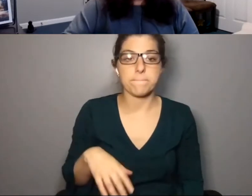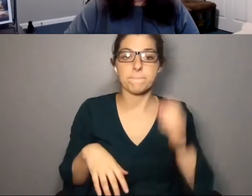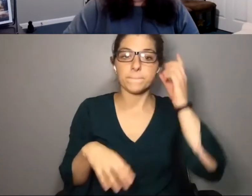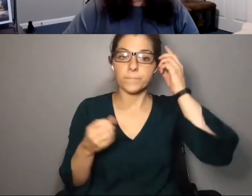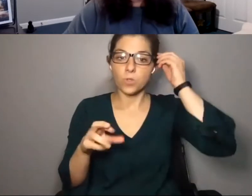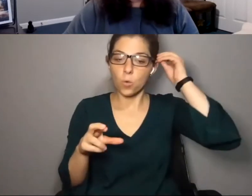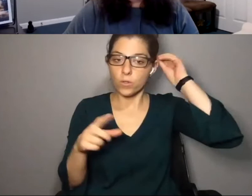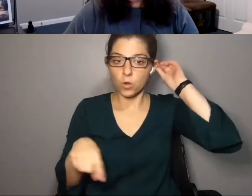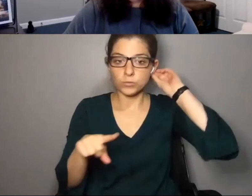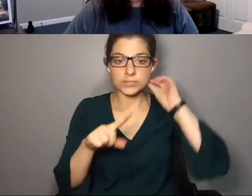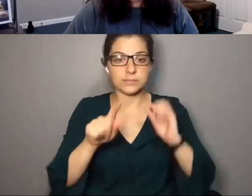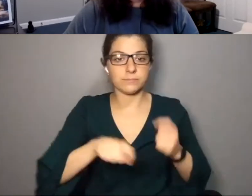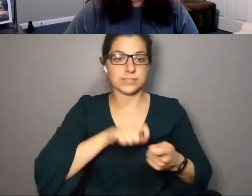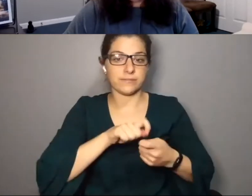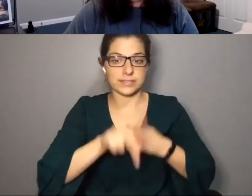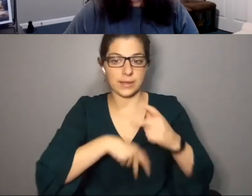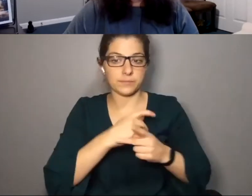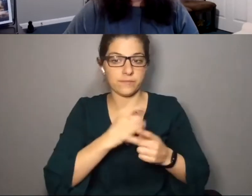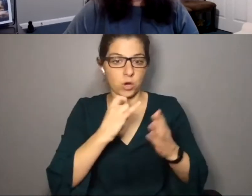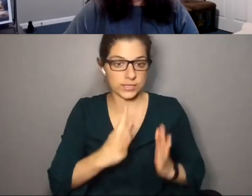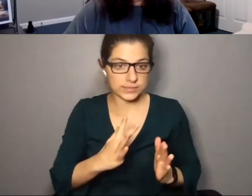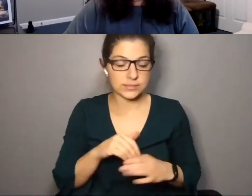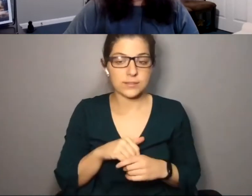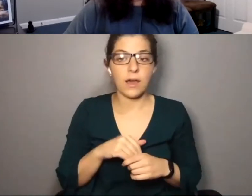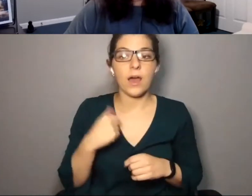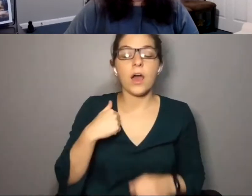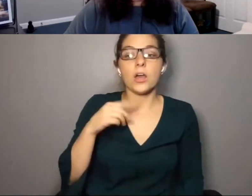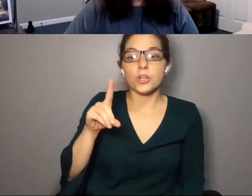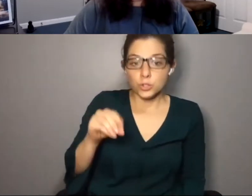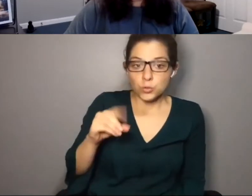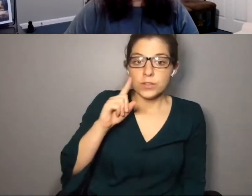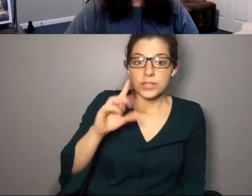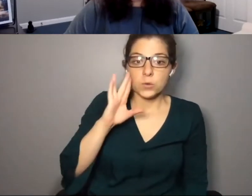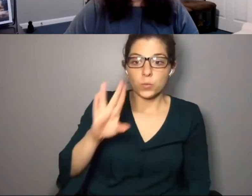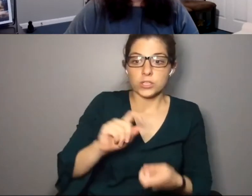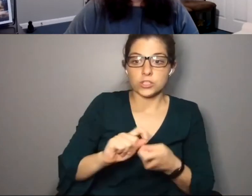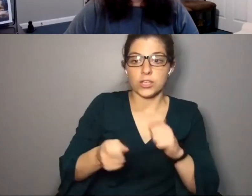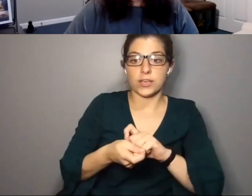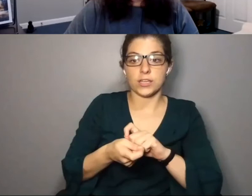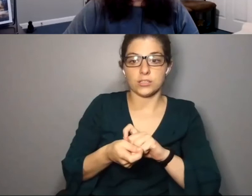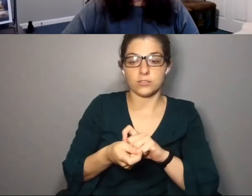cutting out as much as they were before for those specific types of artists. But I do think it's going to change